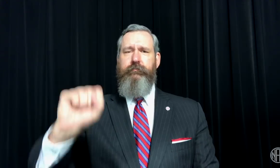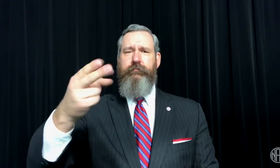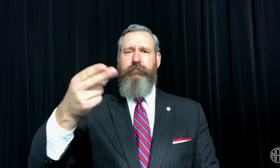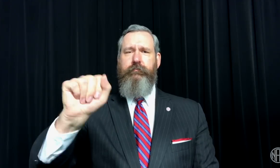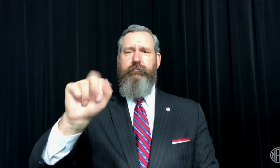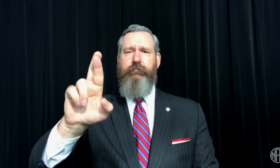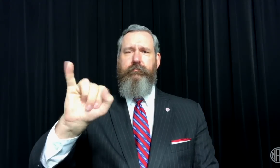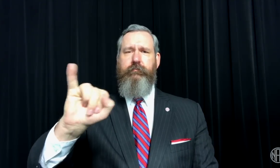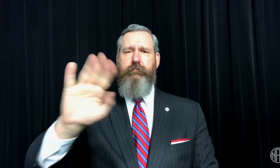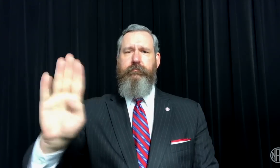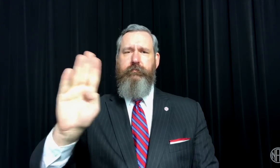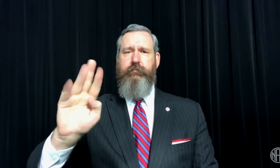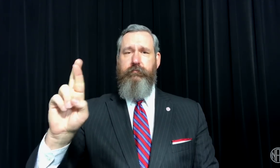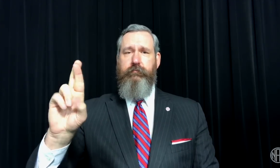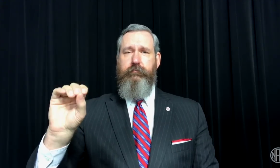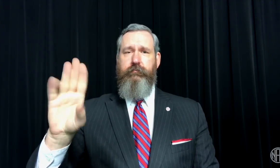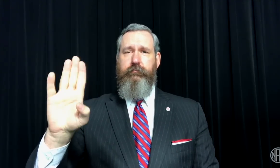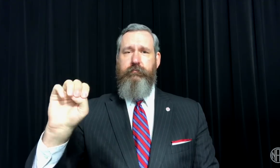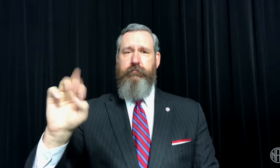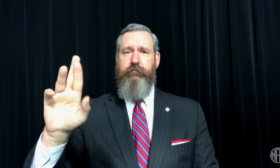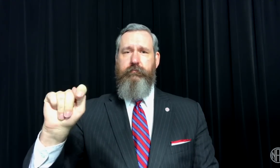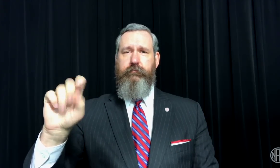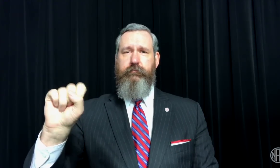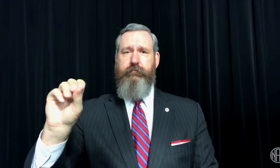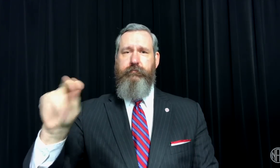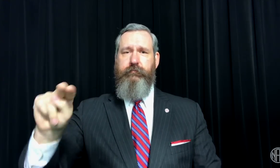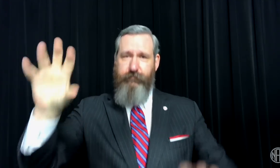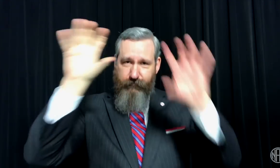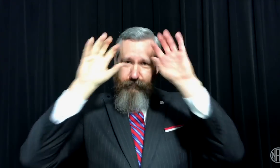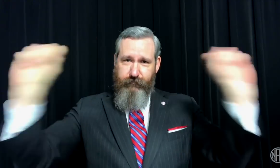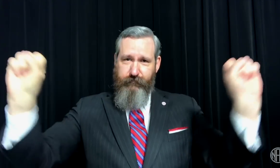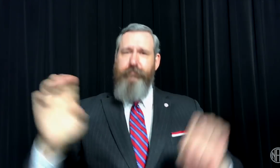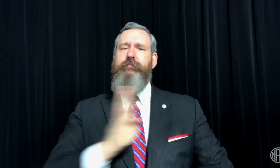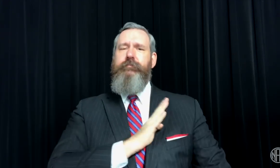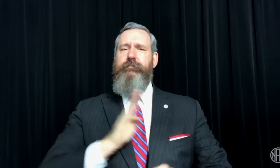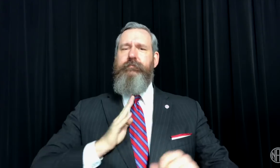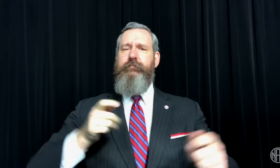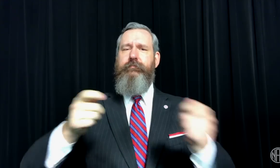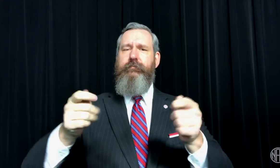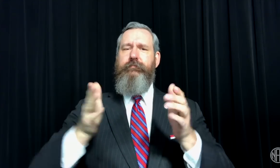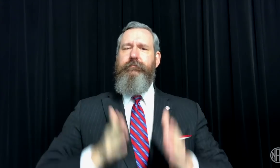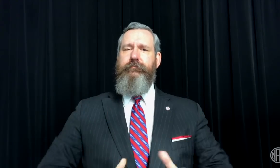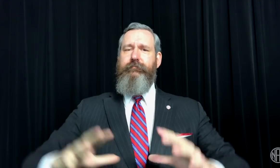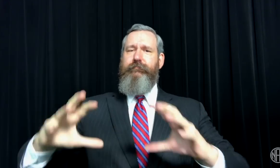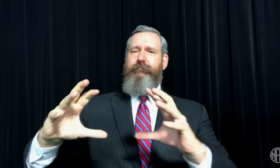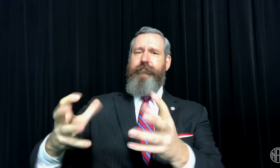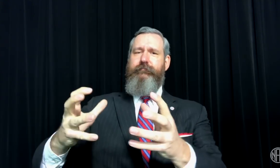Shari B. Robertson, CCC-SLP, President, Board of Directors